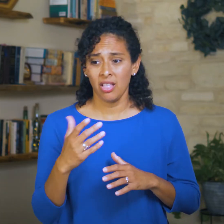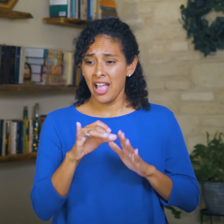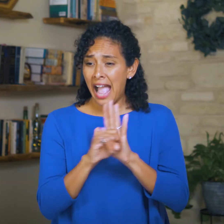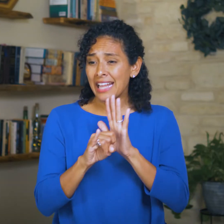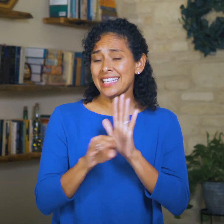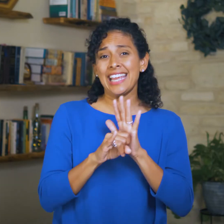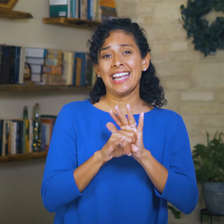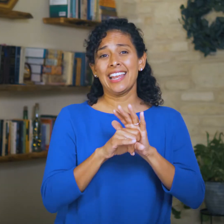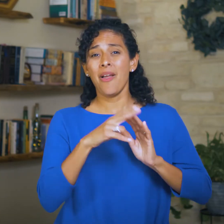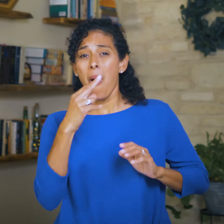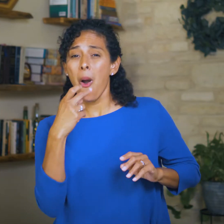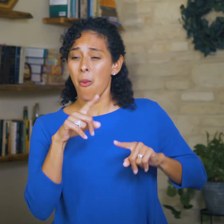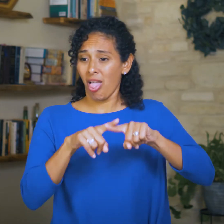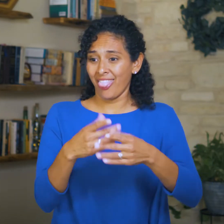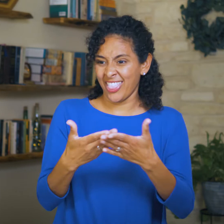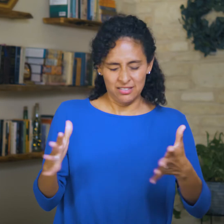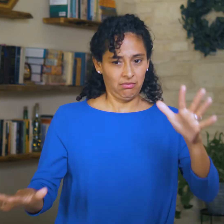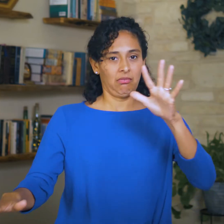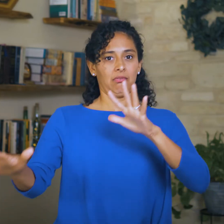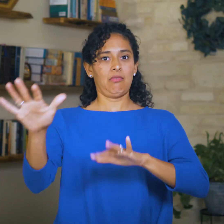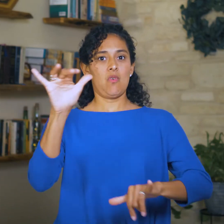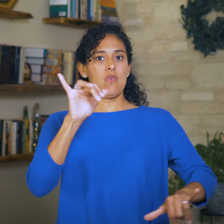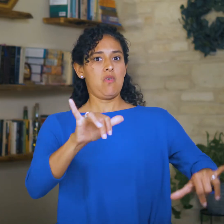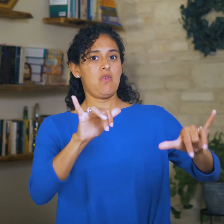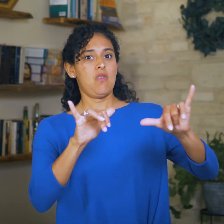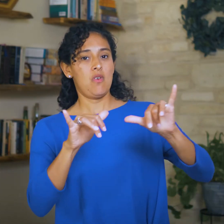and everything they’ve found their identity and hope in is being shaken,